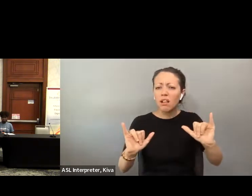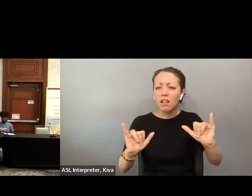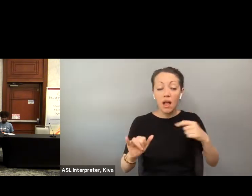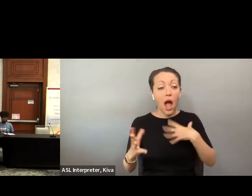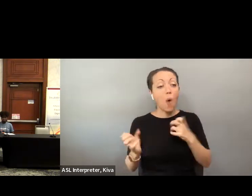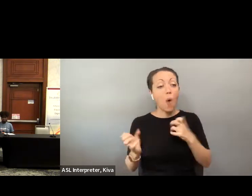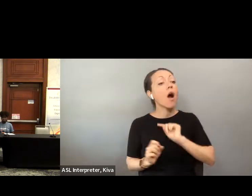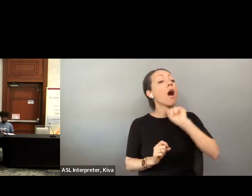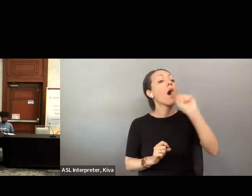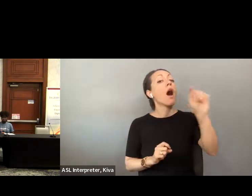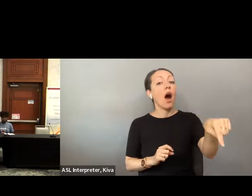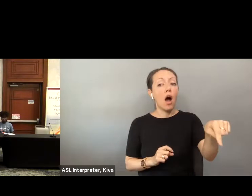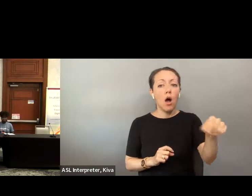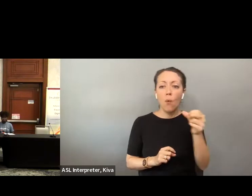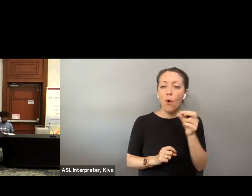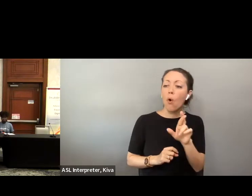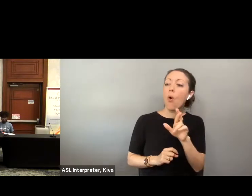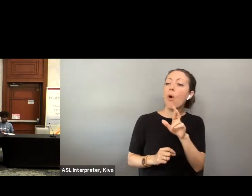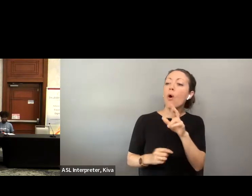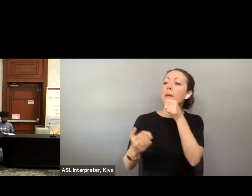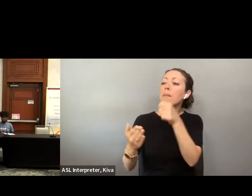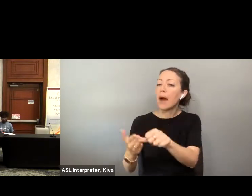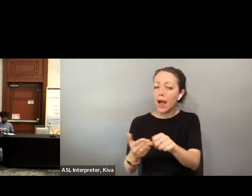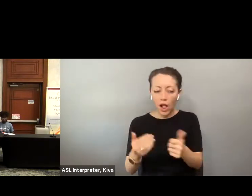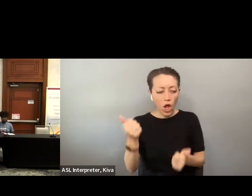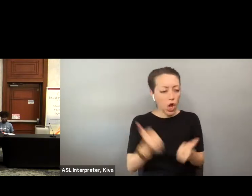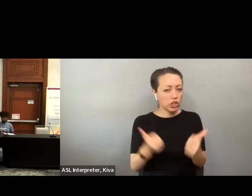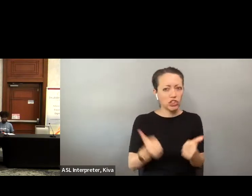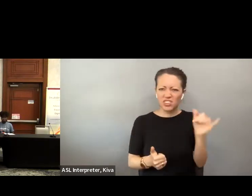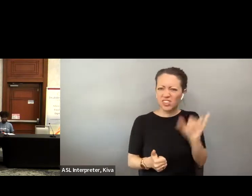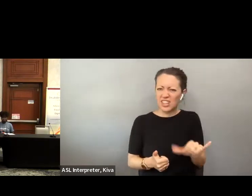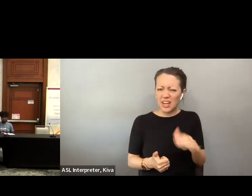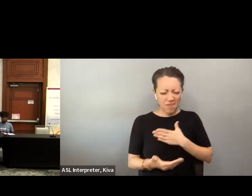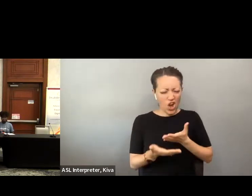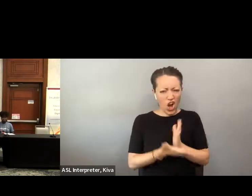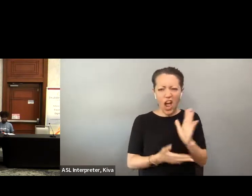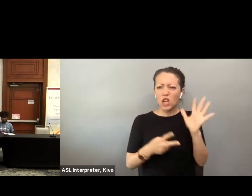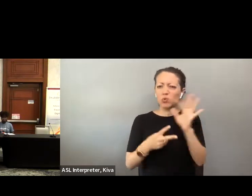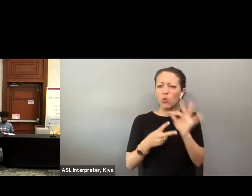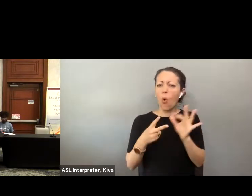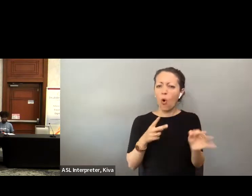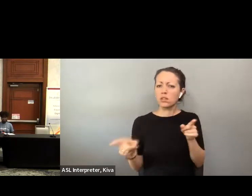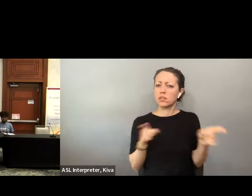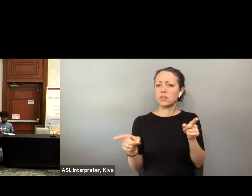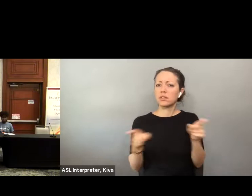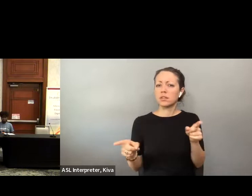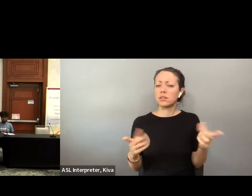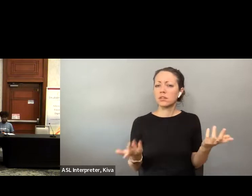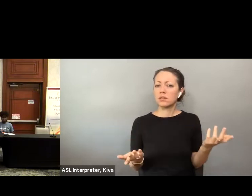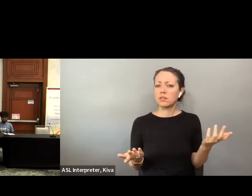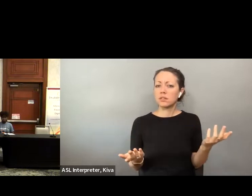I feel as a persons with disabilities I should have the same right to make a choice whether I want to go to the poll and vote or if I want to vote through an accessible